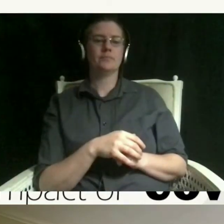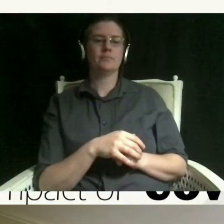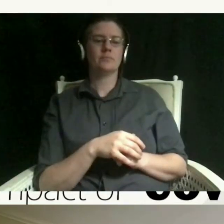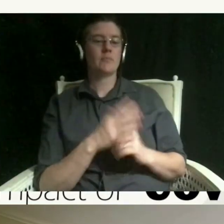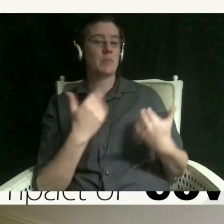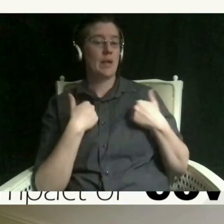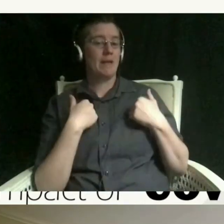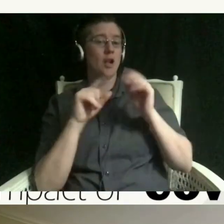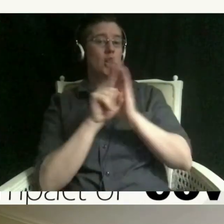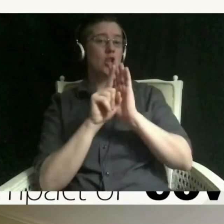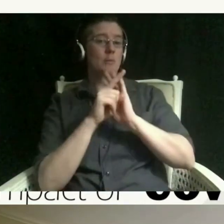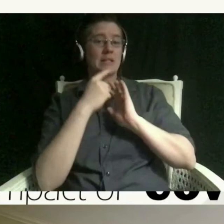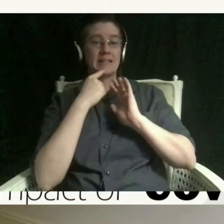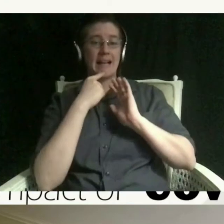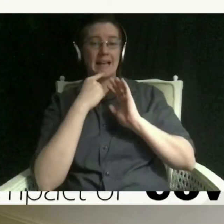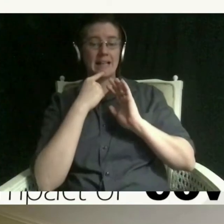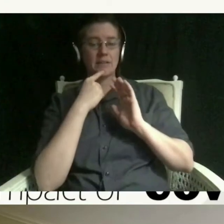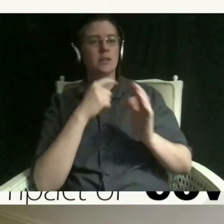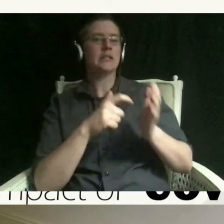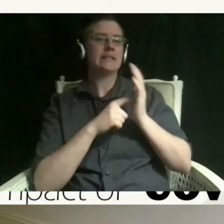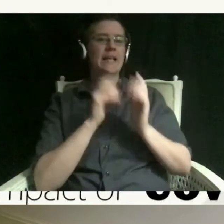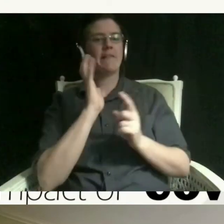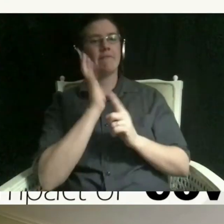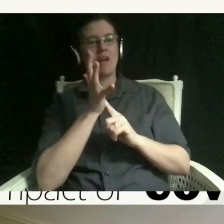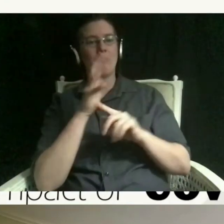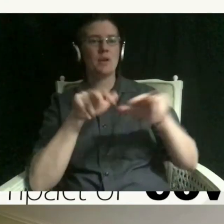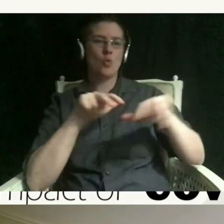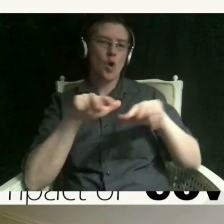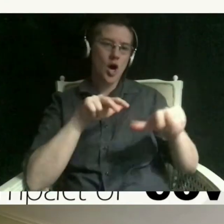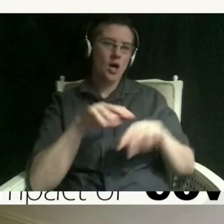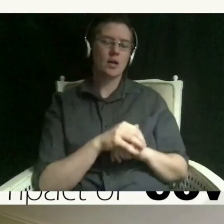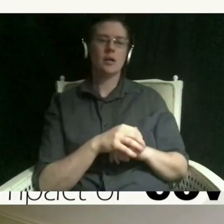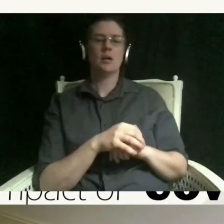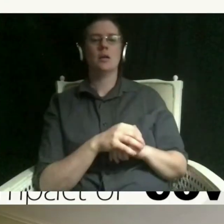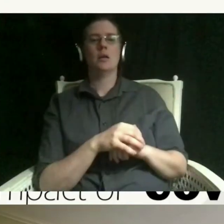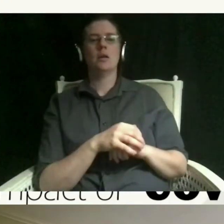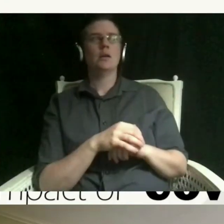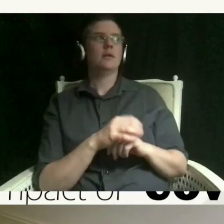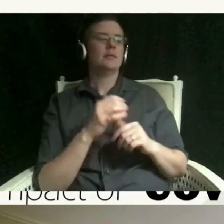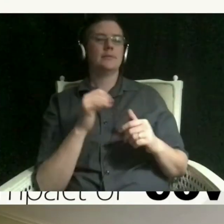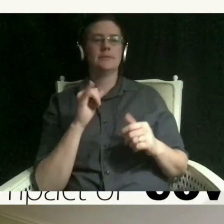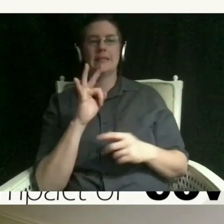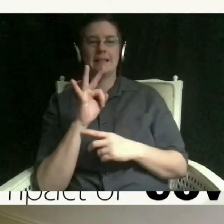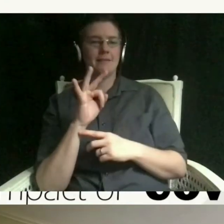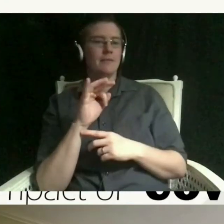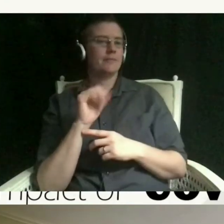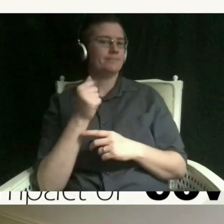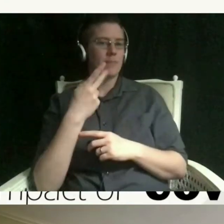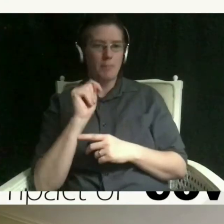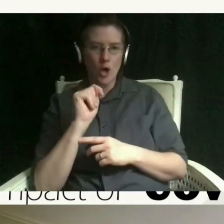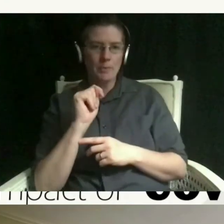says take a five minute walk go go around if you're in an apartment get up from this room